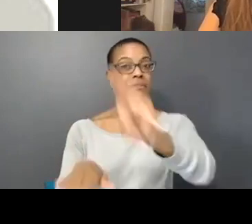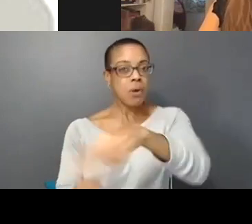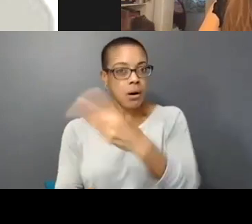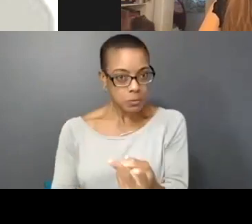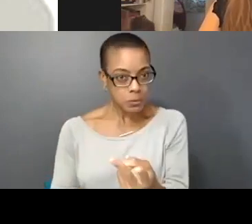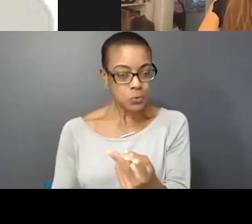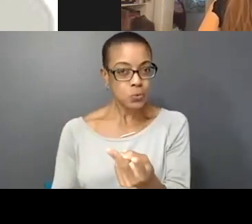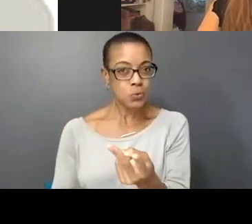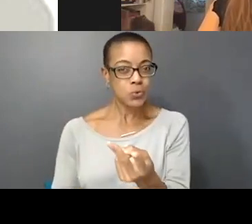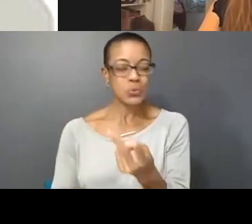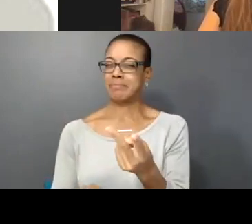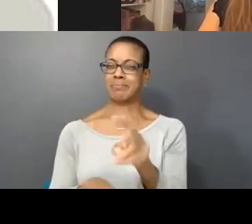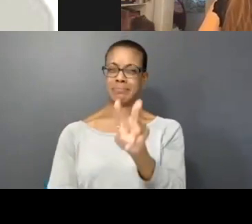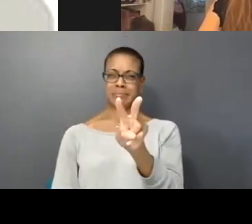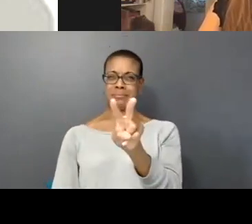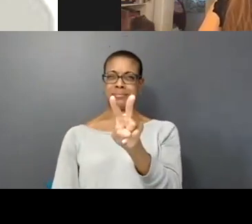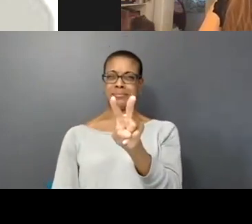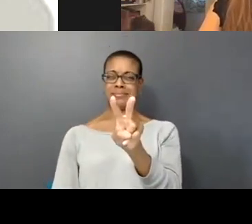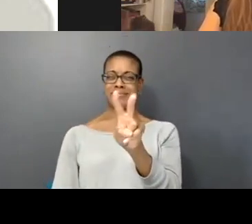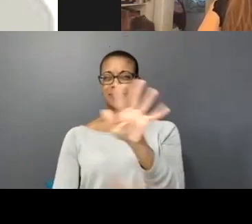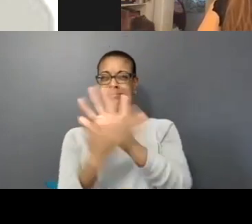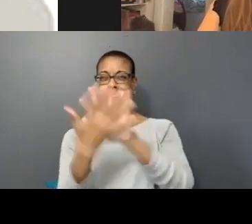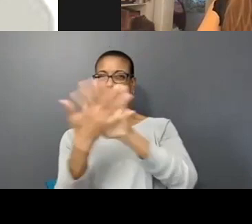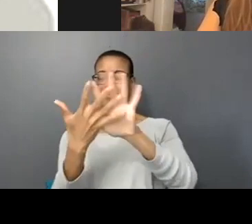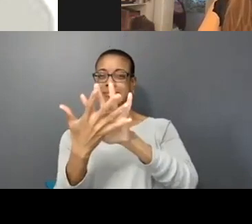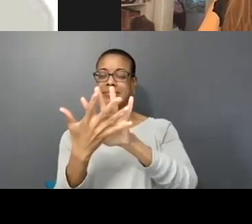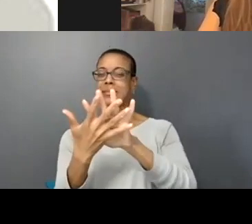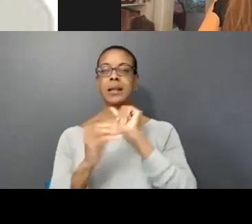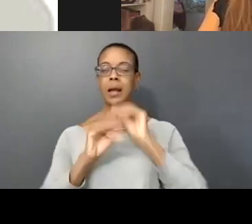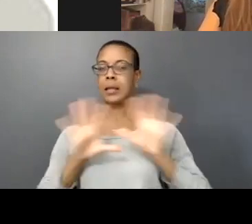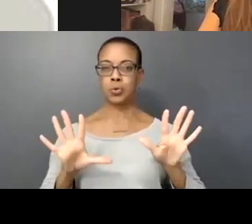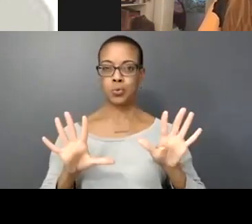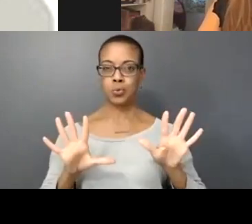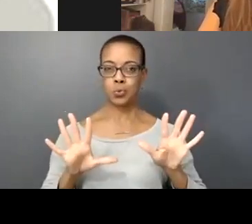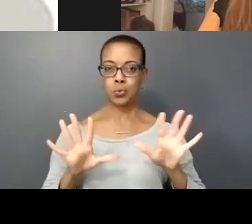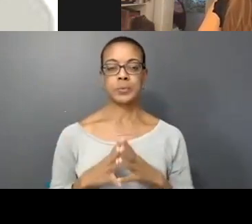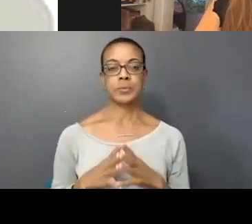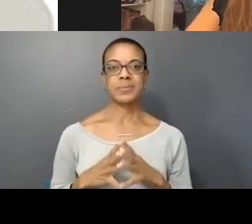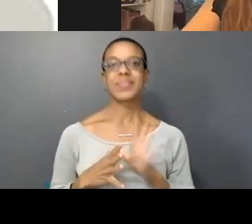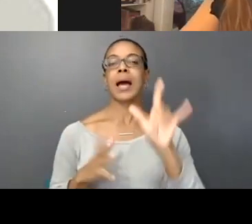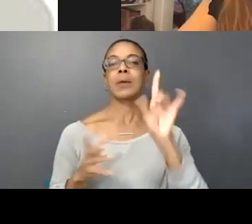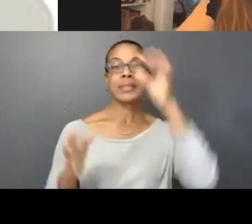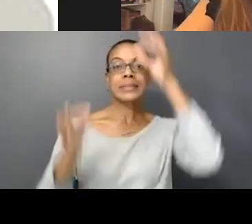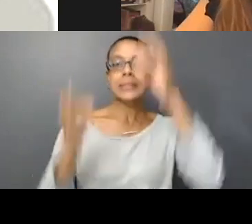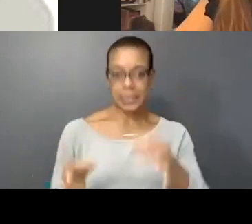grey, as effective if you invert the image itself. Yeah so, that's kind of why for projection